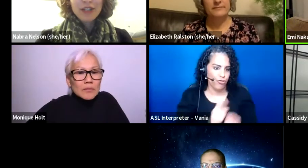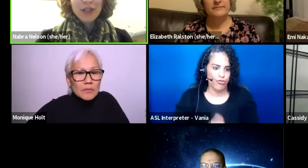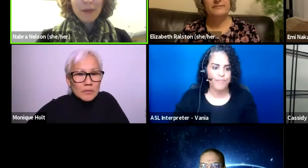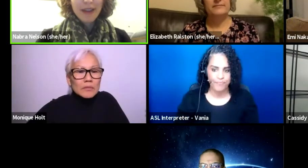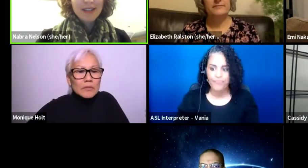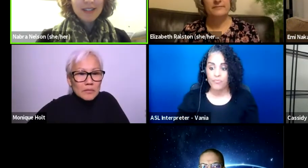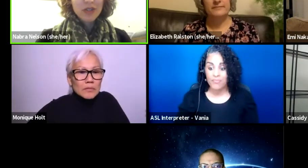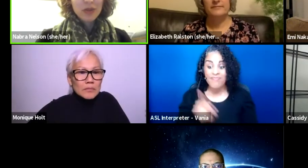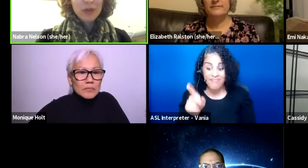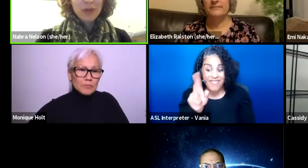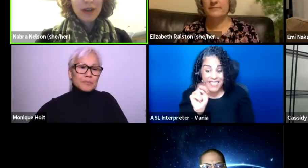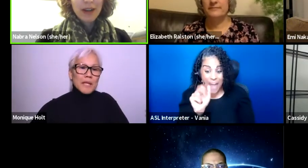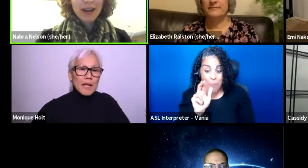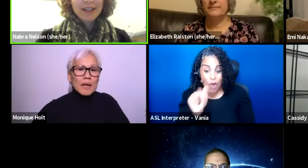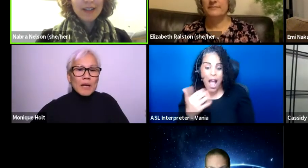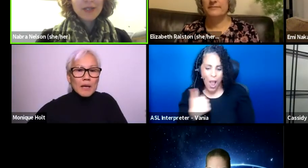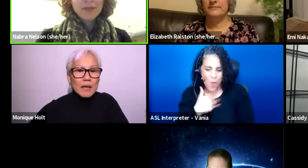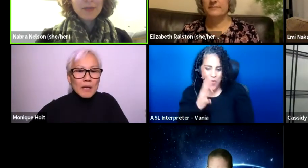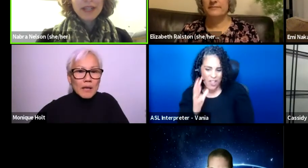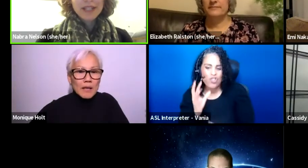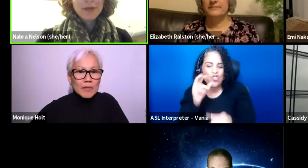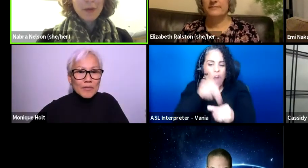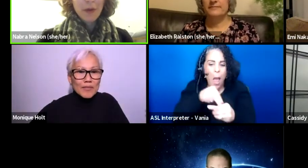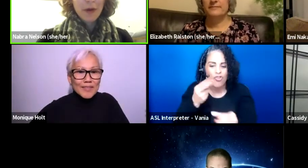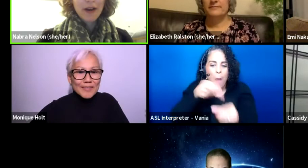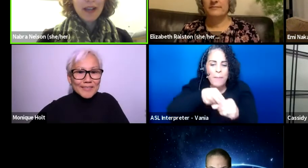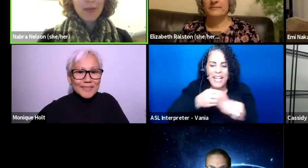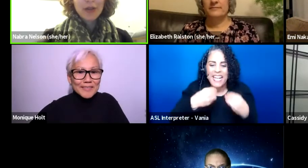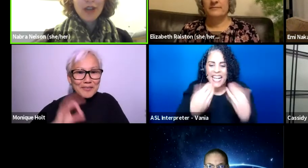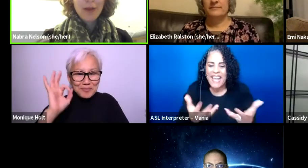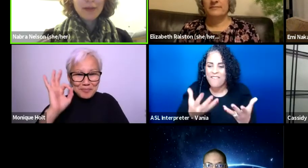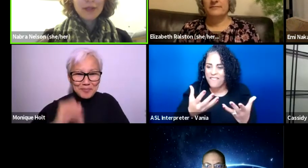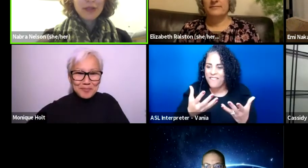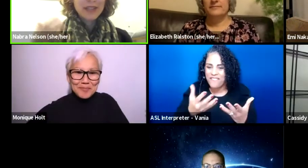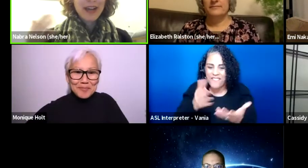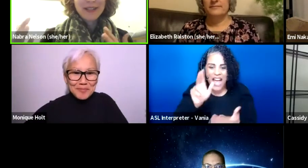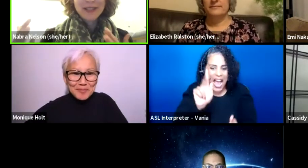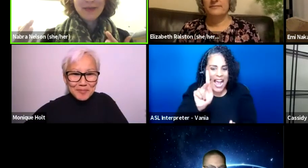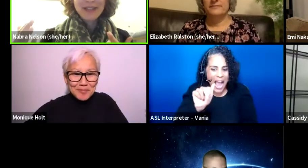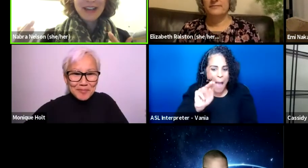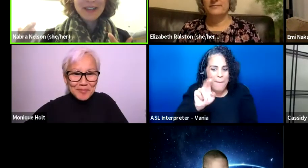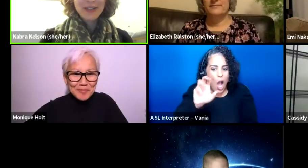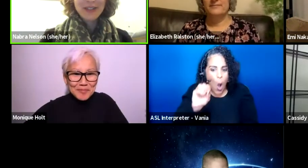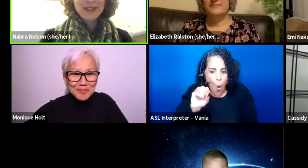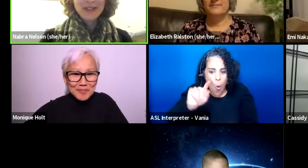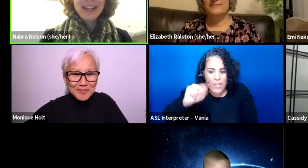I'm gonna jump in to give space for Kameko Thomas, who was having some technical issues,